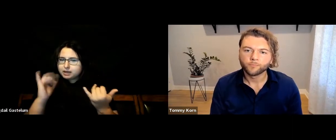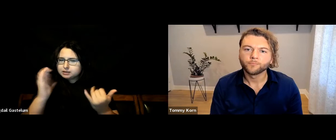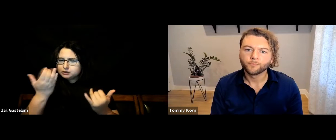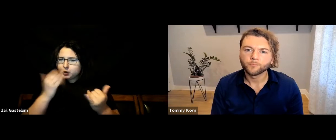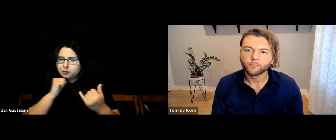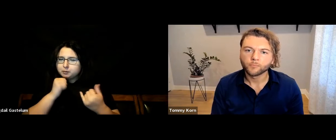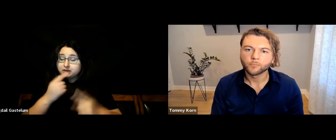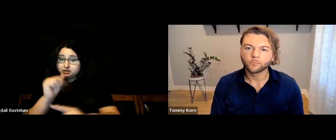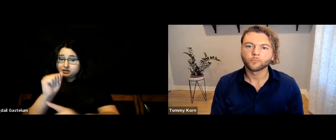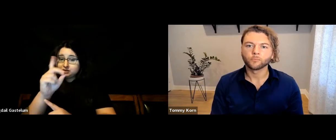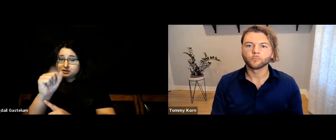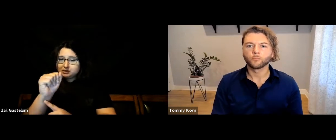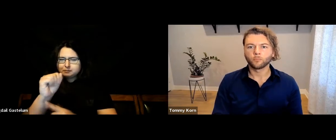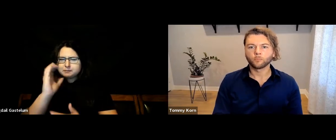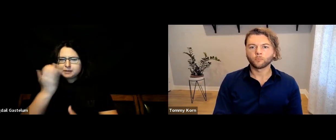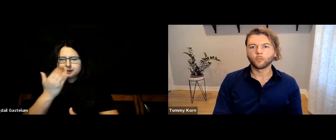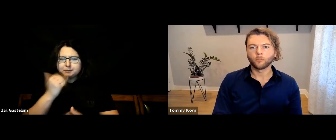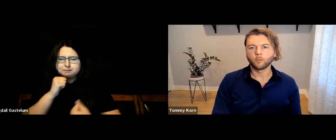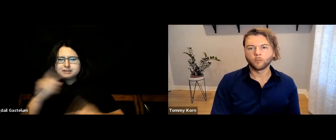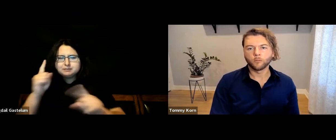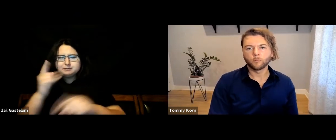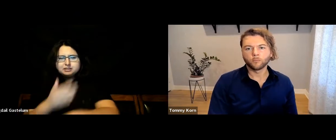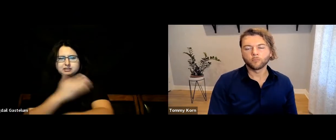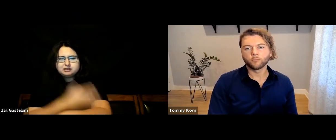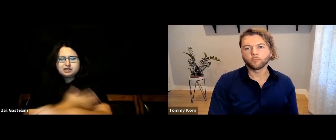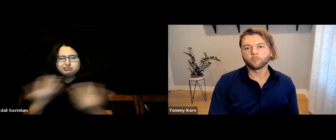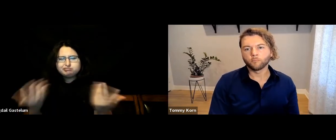They aren’t the most accurate, and the ADA doesn’t seem to be improving the situation.